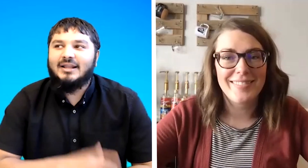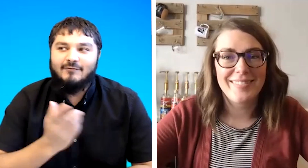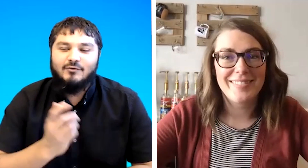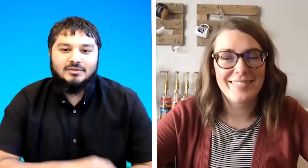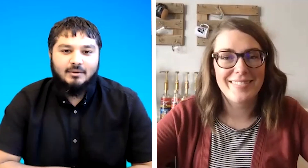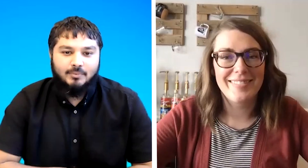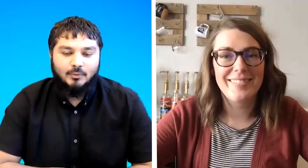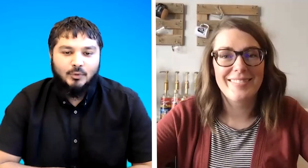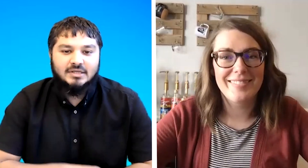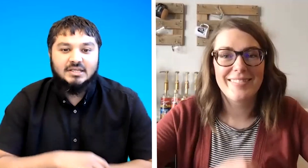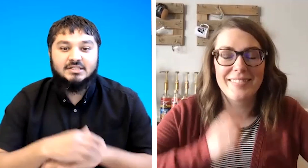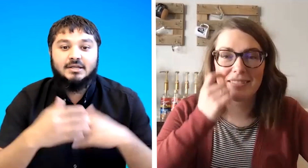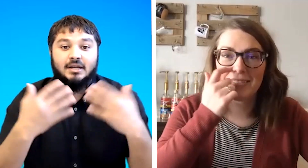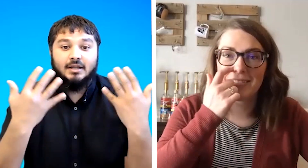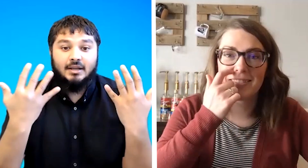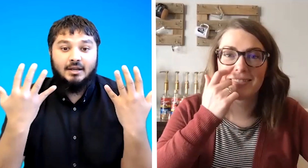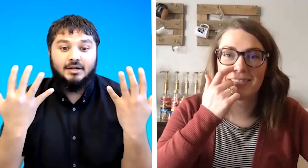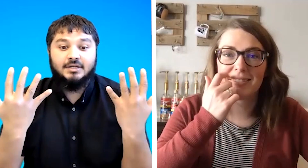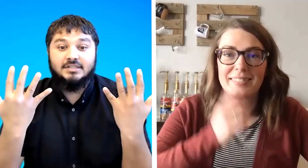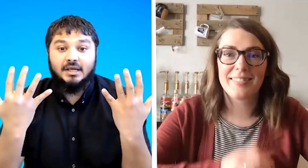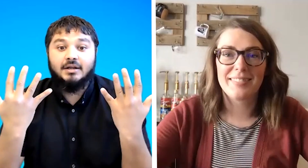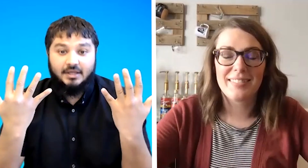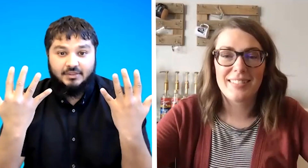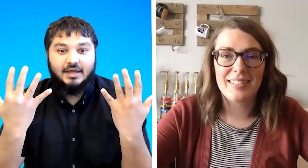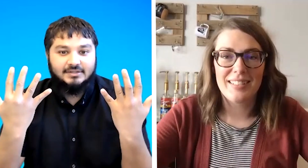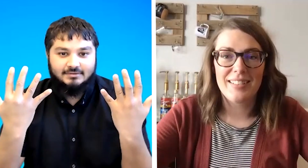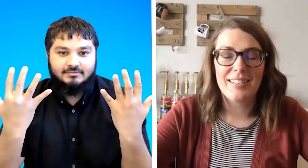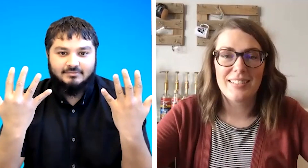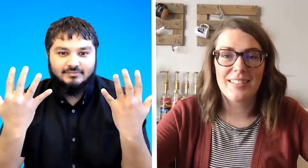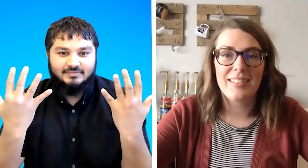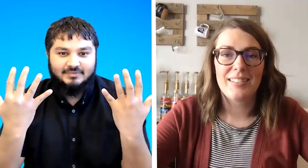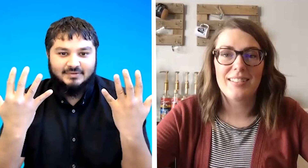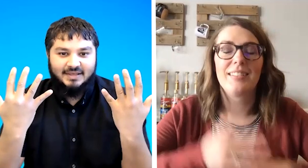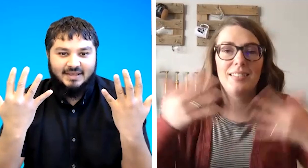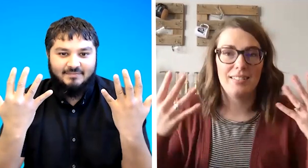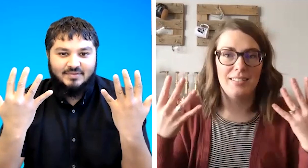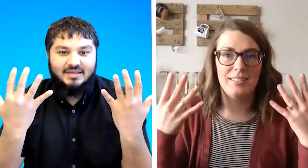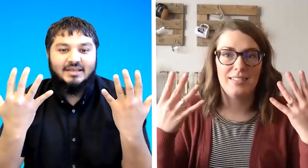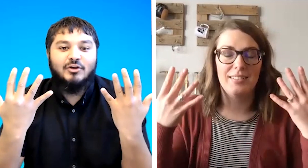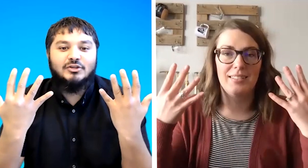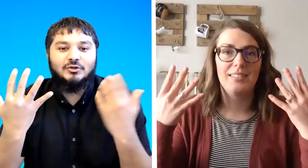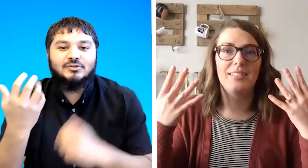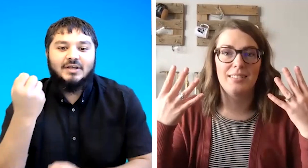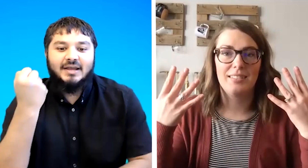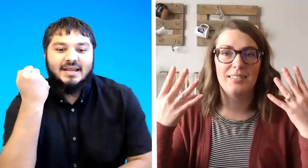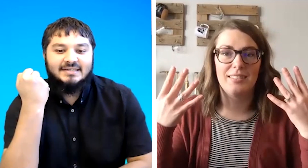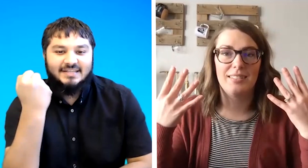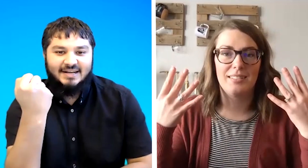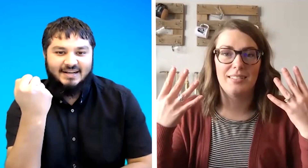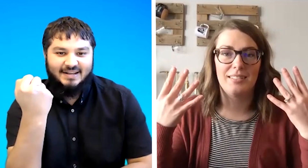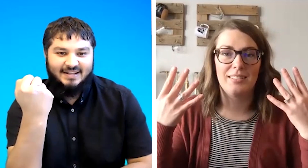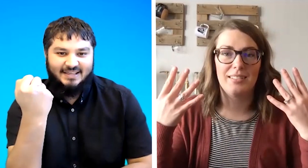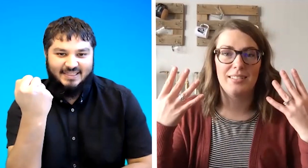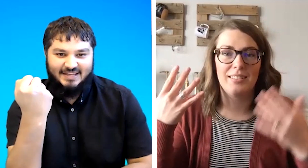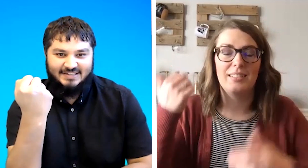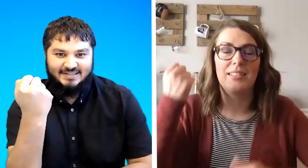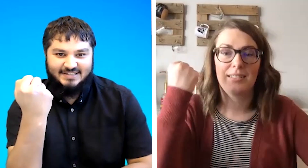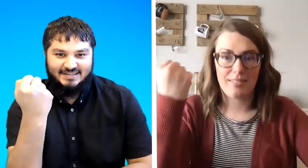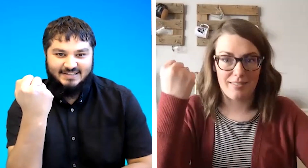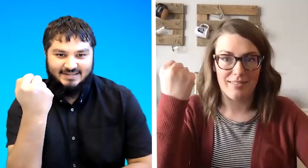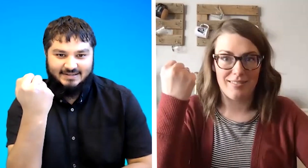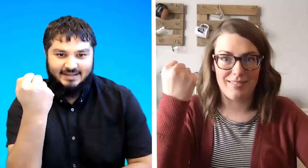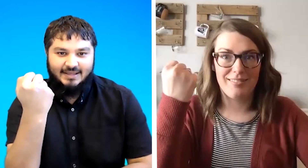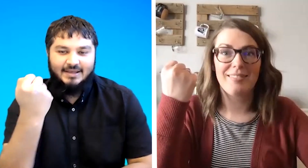give you example we teach in london 10 like that okay regional site 10 like that okay